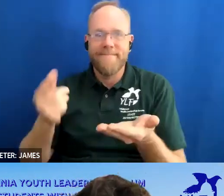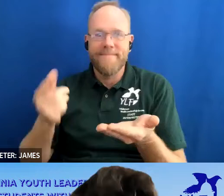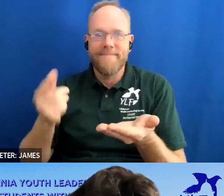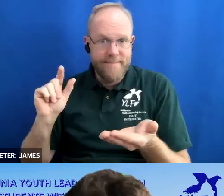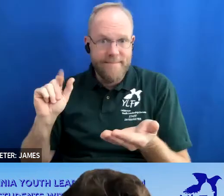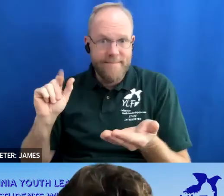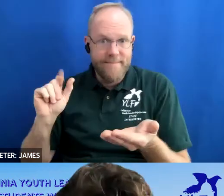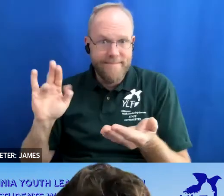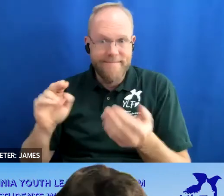all right